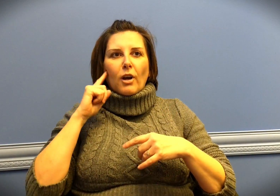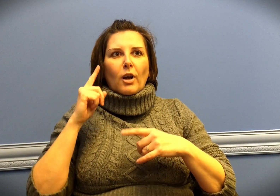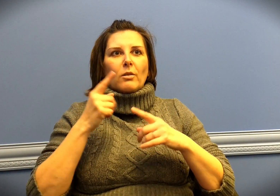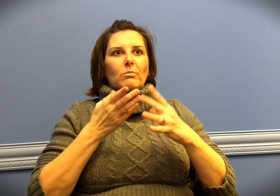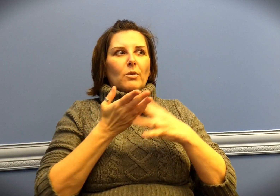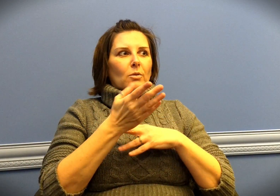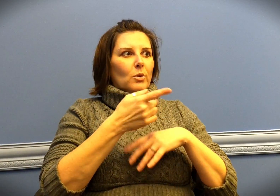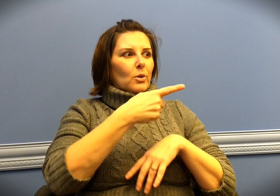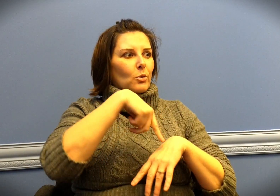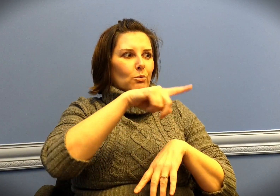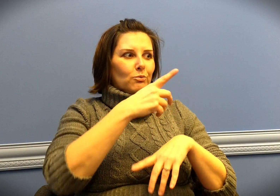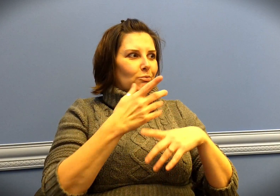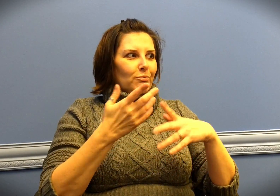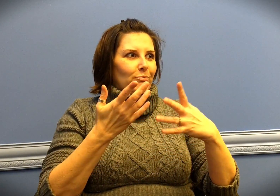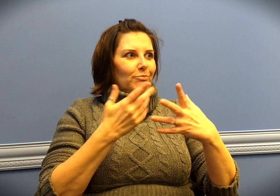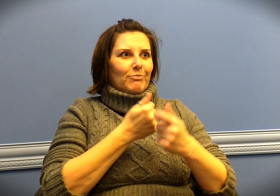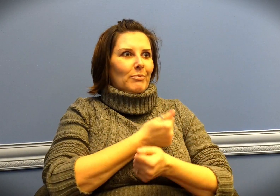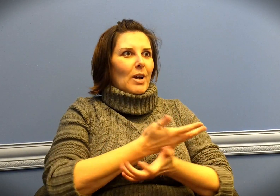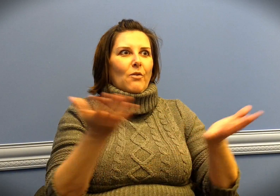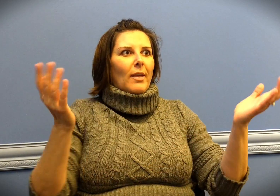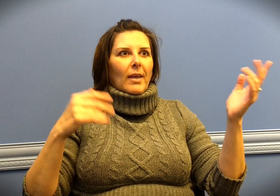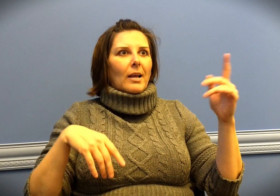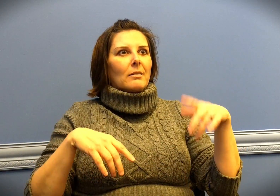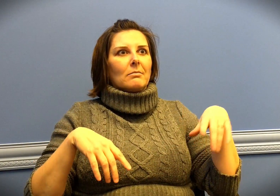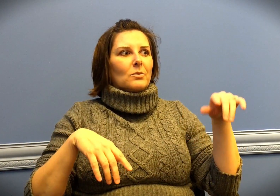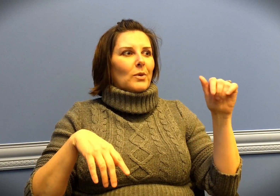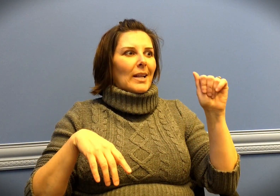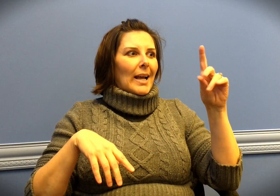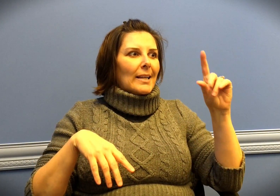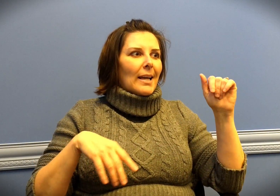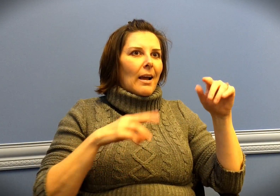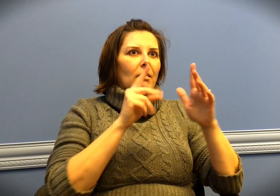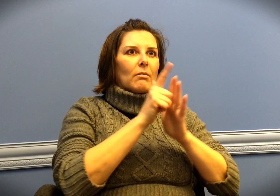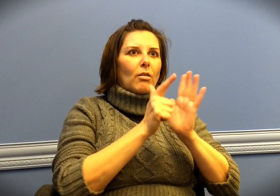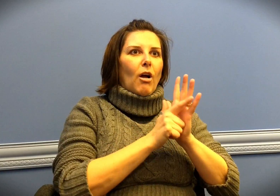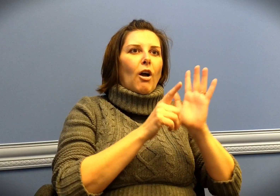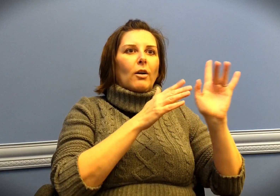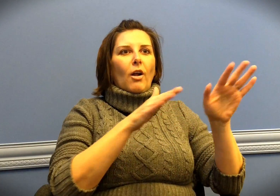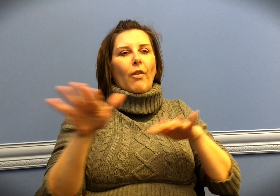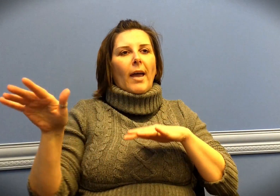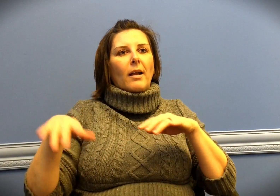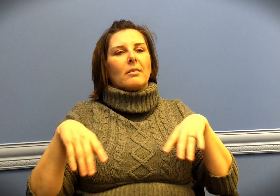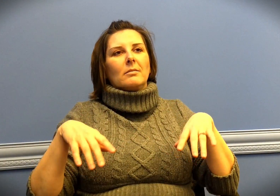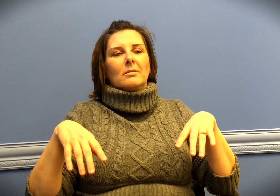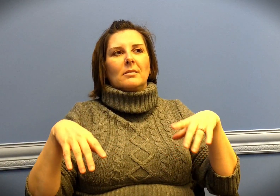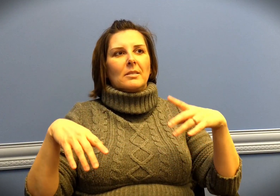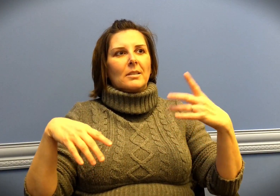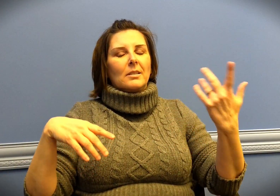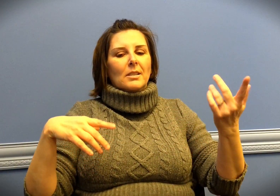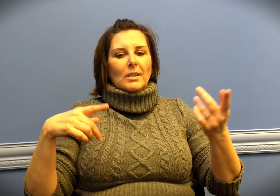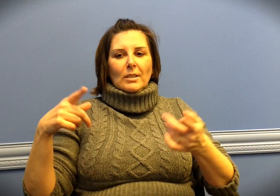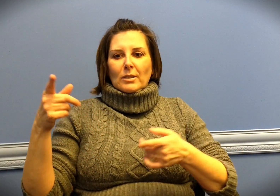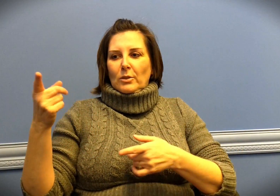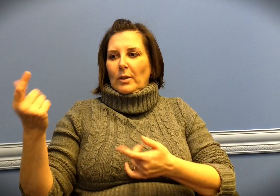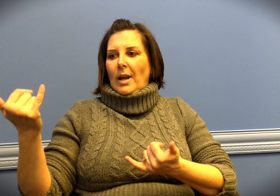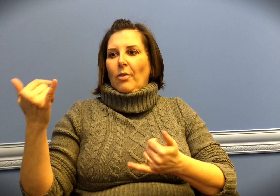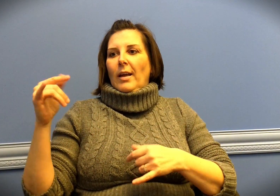We really wanted to be heard, and so laws have been written like the ADA that have been passed.